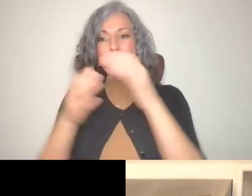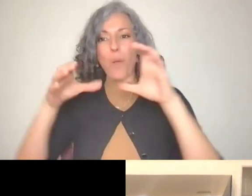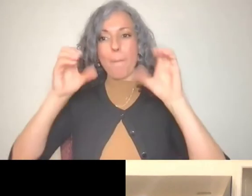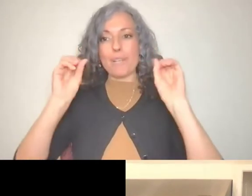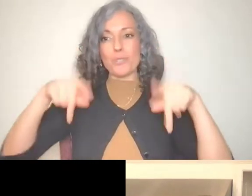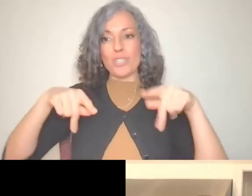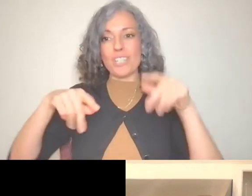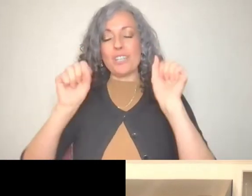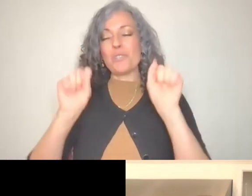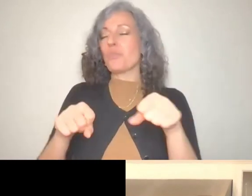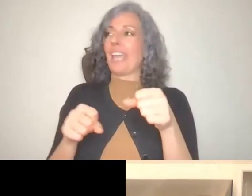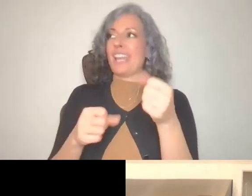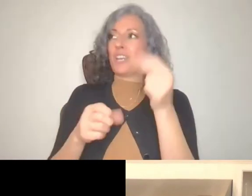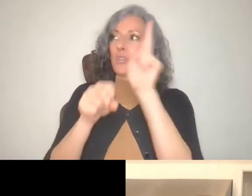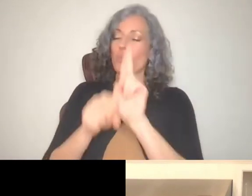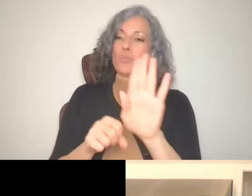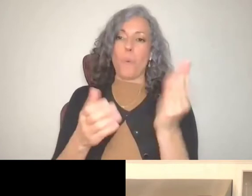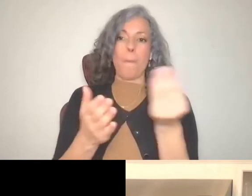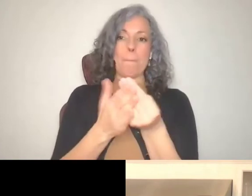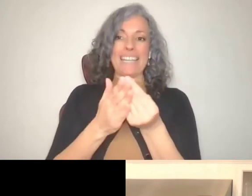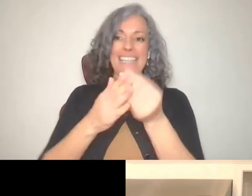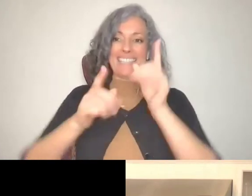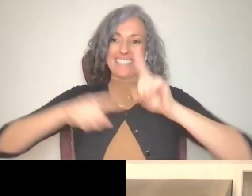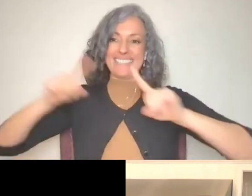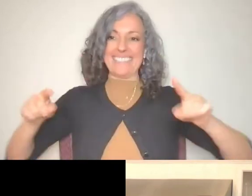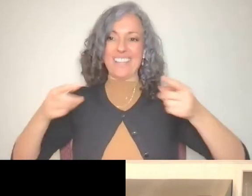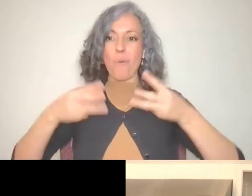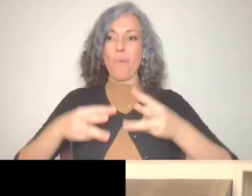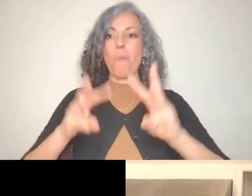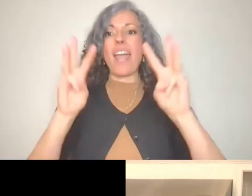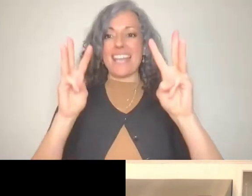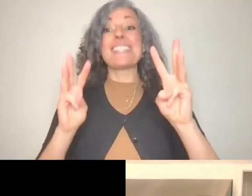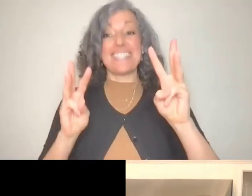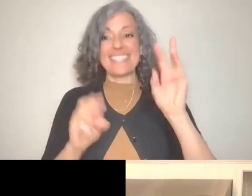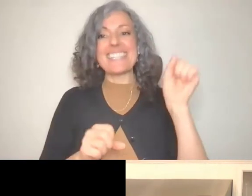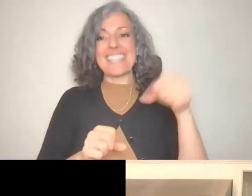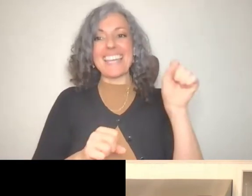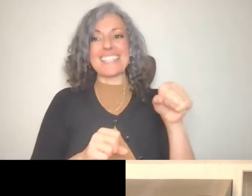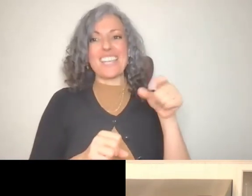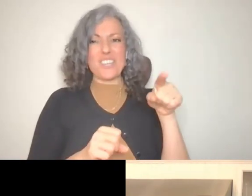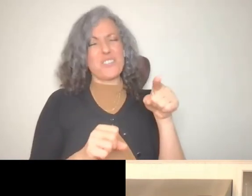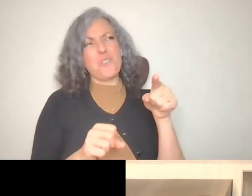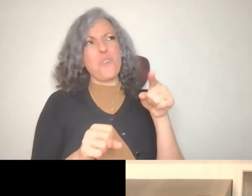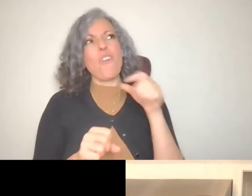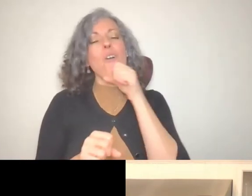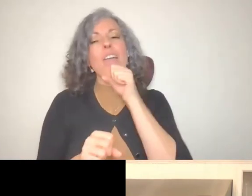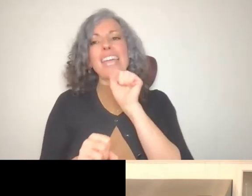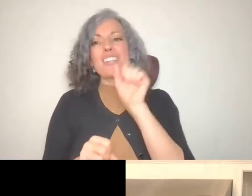many different ways and the fact that someone Taylor your in your mid-twenties and you're planning for retirement with